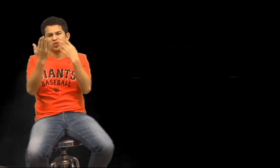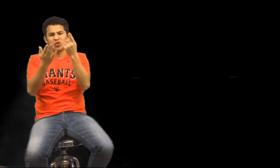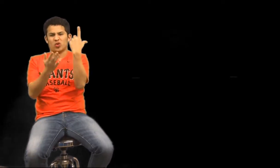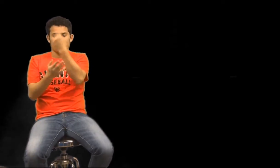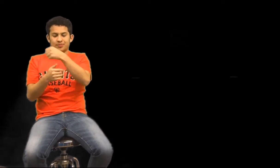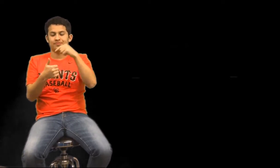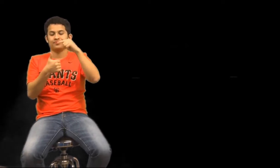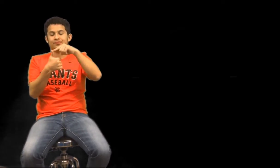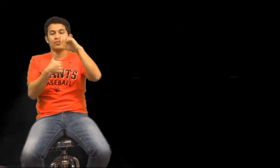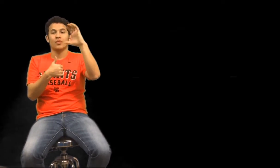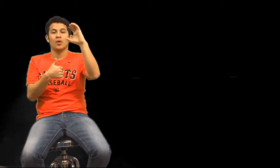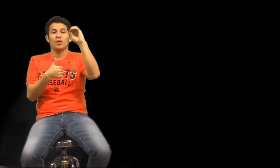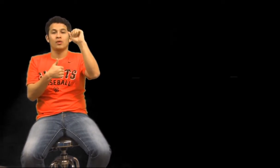Here's what I suggested.